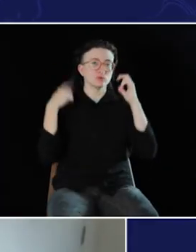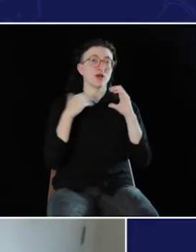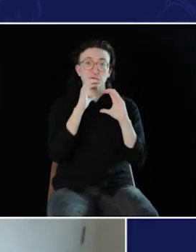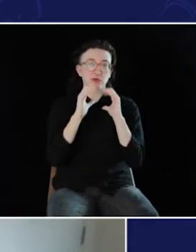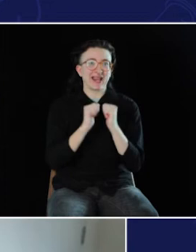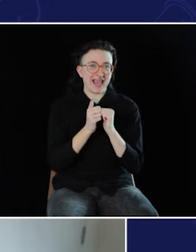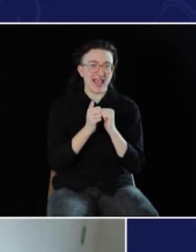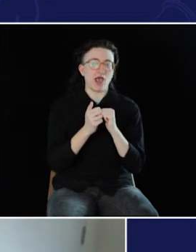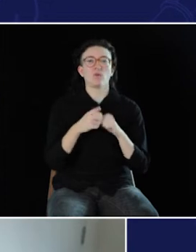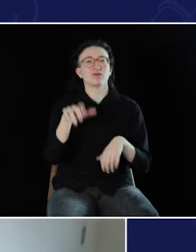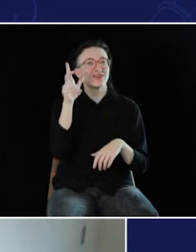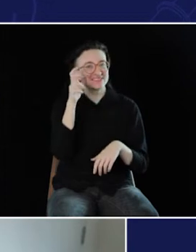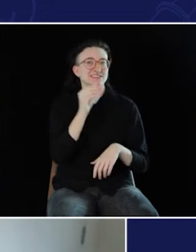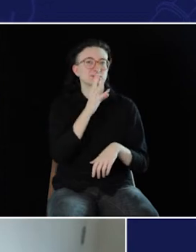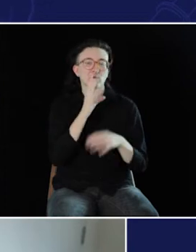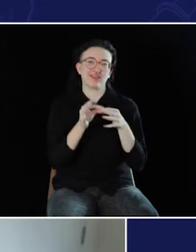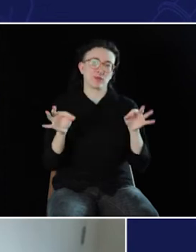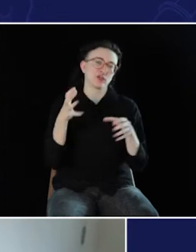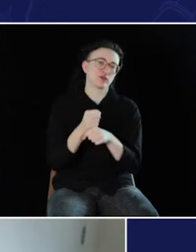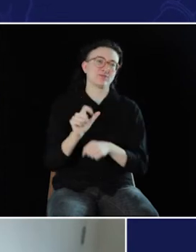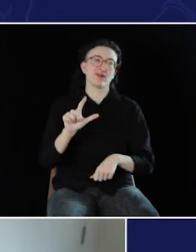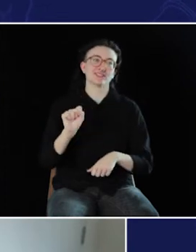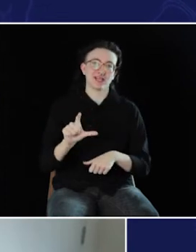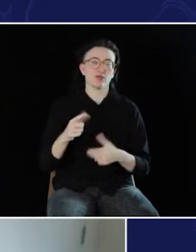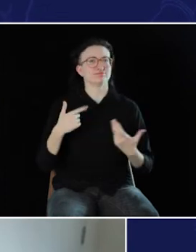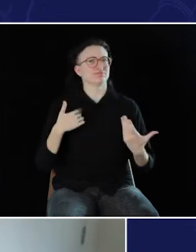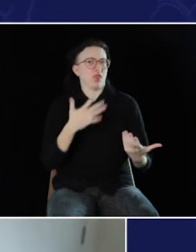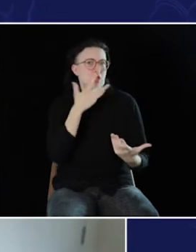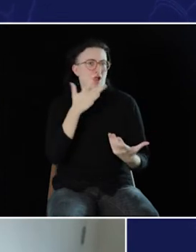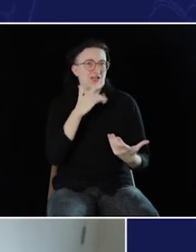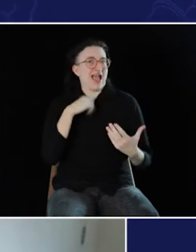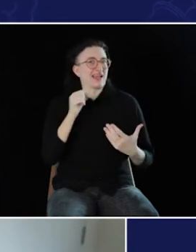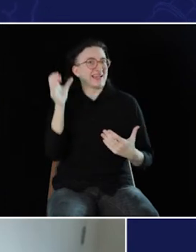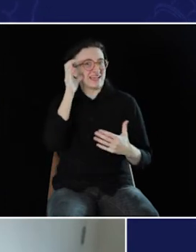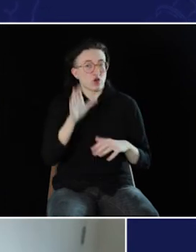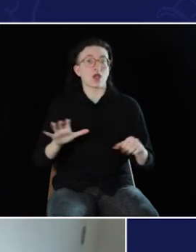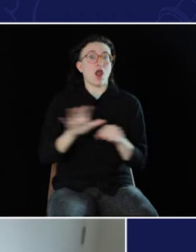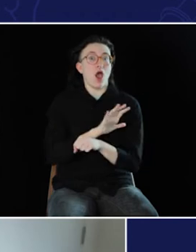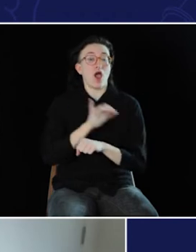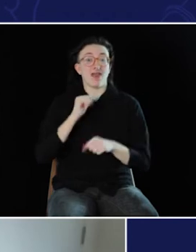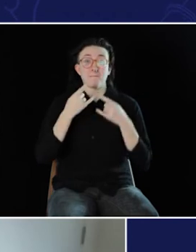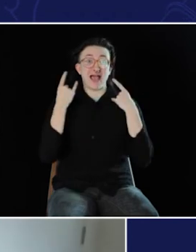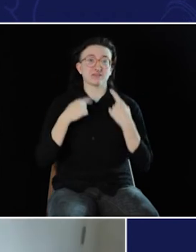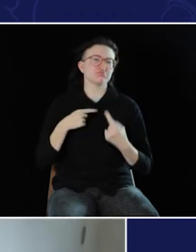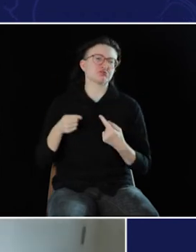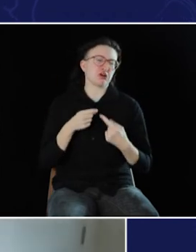with Listening and Spoken Language, and, thankfully, I hear well enough to hear around masks that are required for COVID...